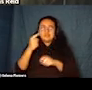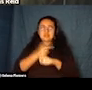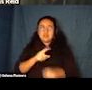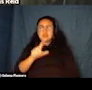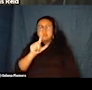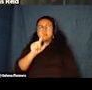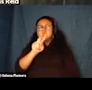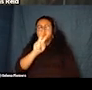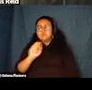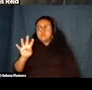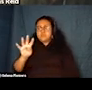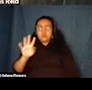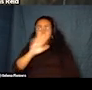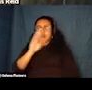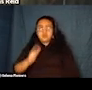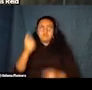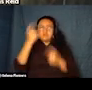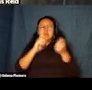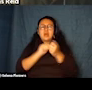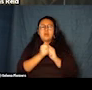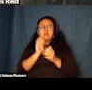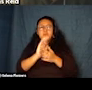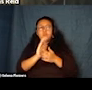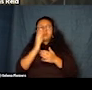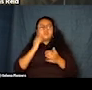considering how the movie experience would be different as a blind person.